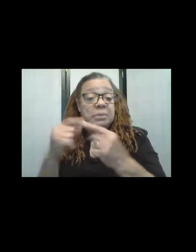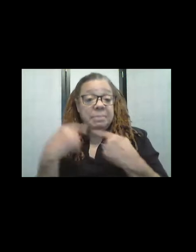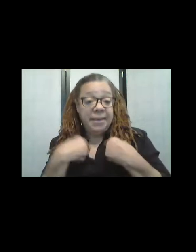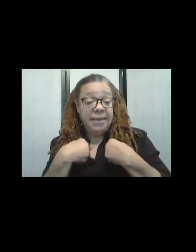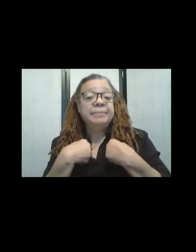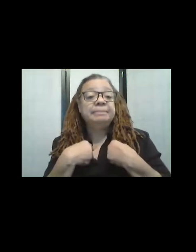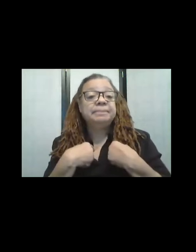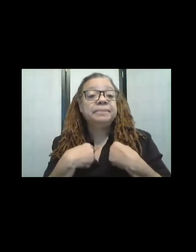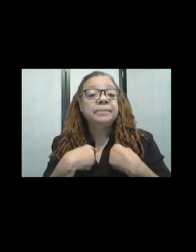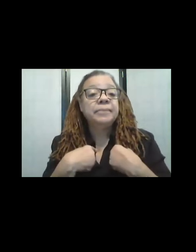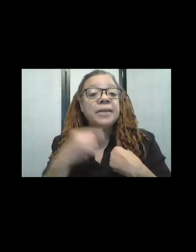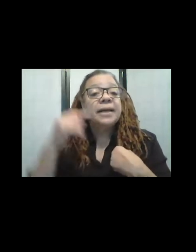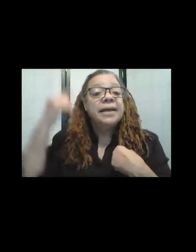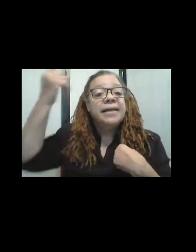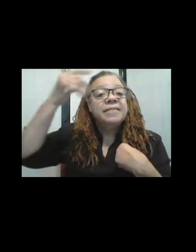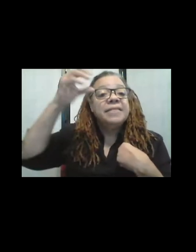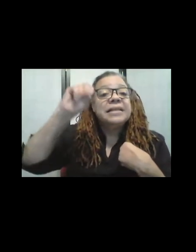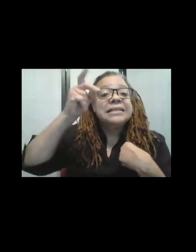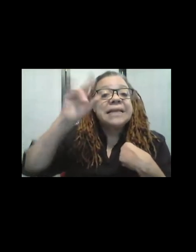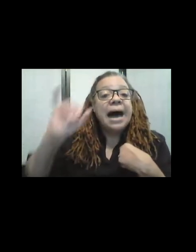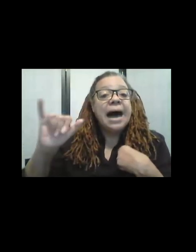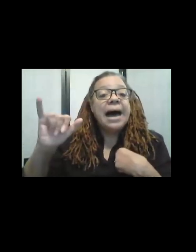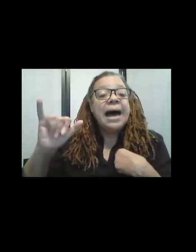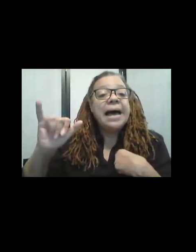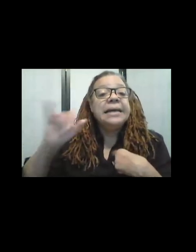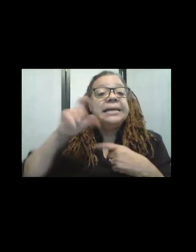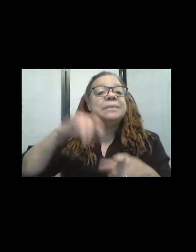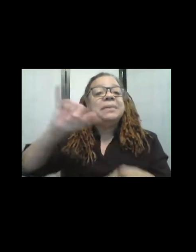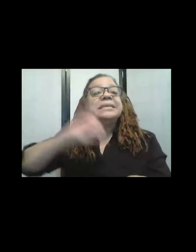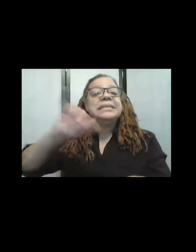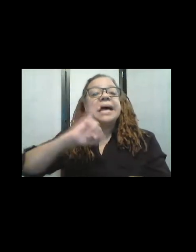the sky needs to be the same in the water, because it's a reflection.